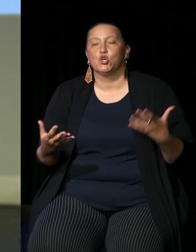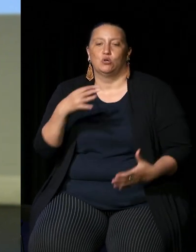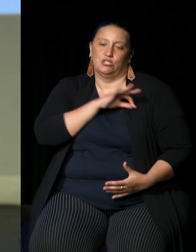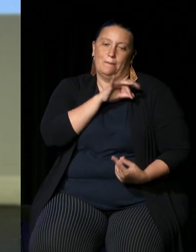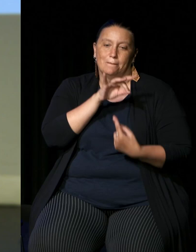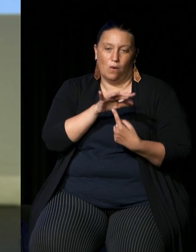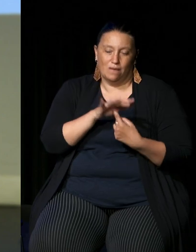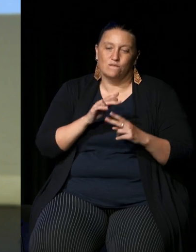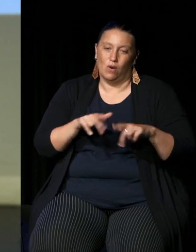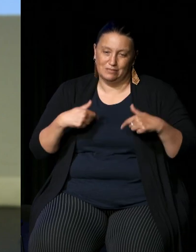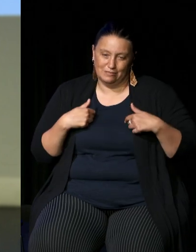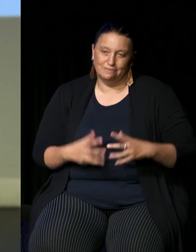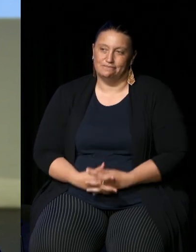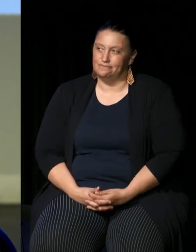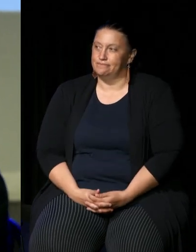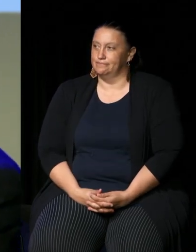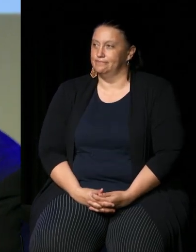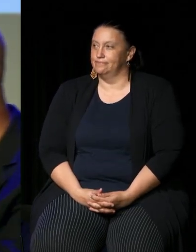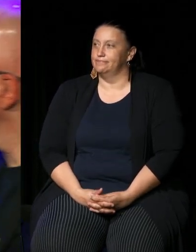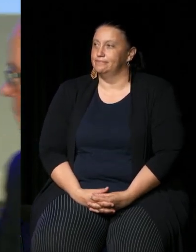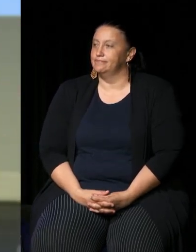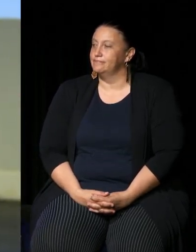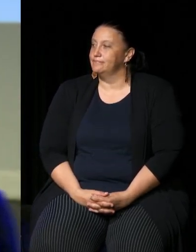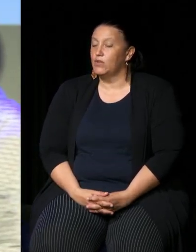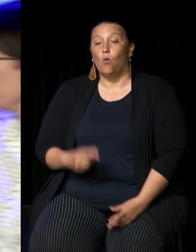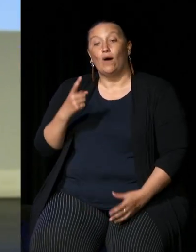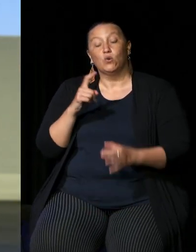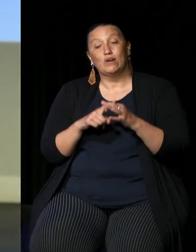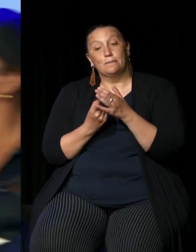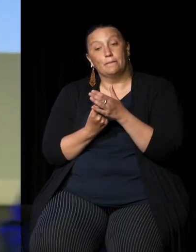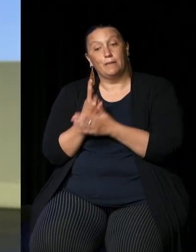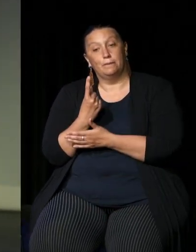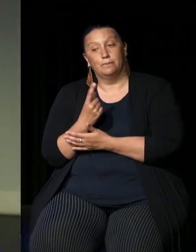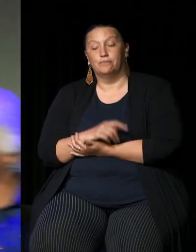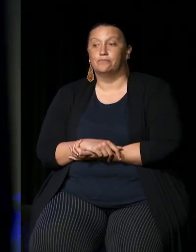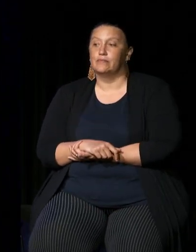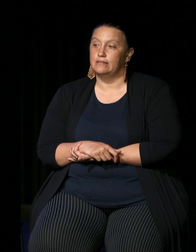thank you for that Mark um here is another question that's just come through uh online and